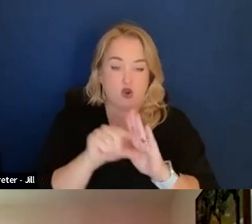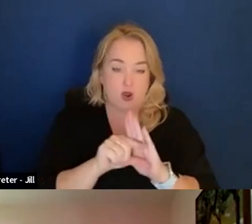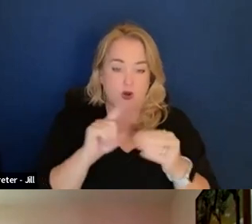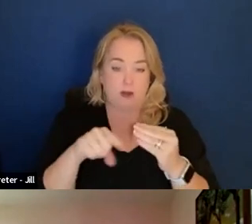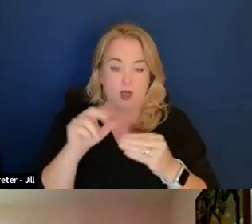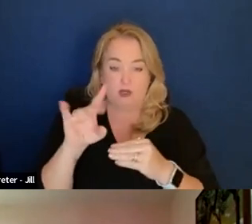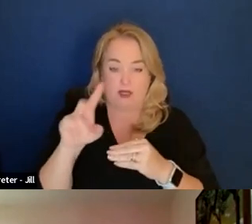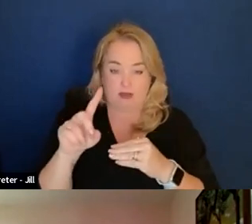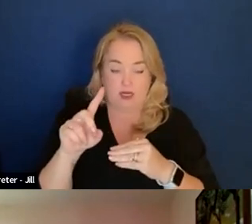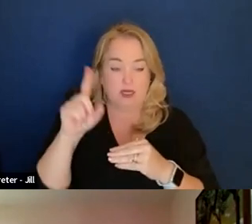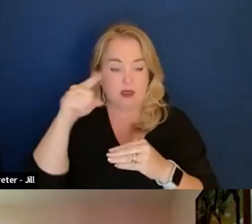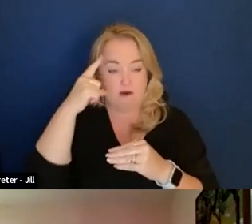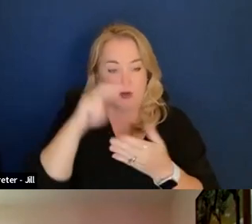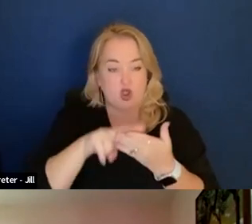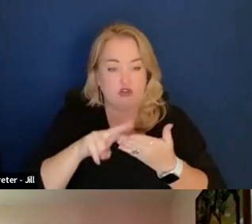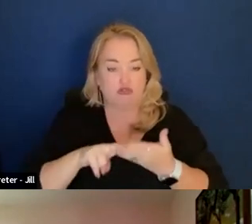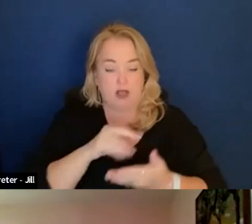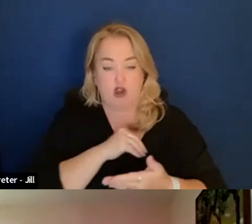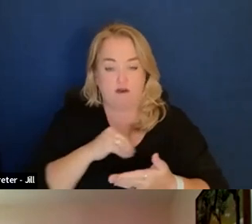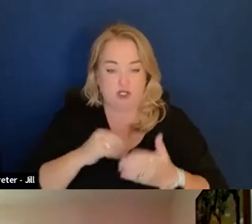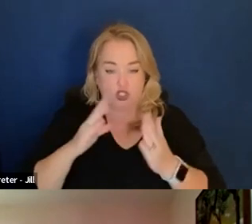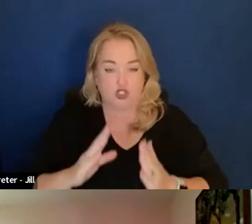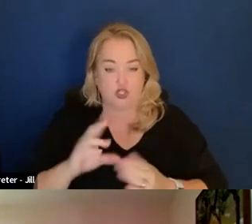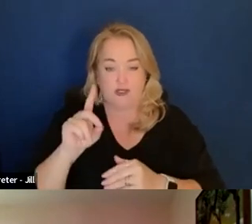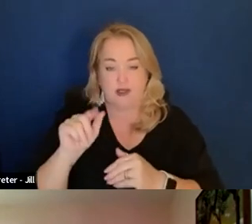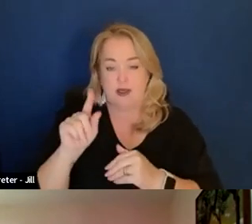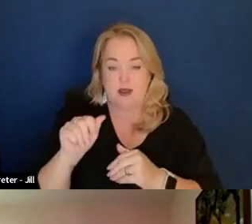He is a government contracting officer and Data Scientist.